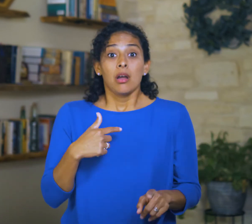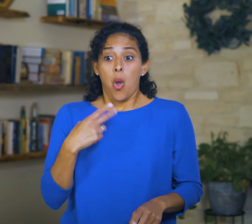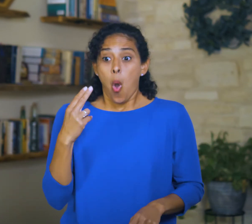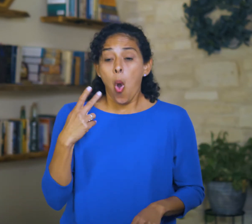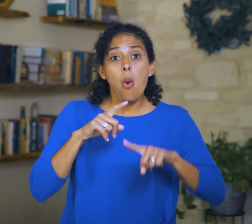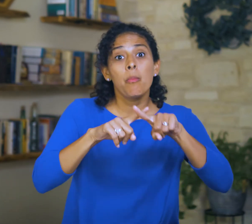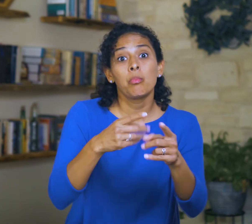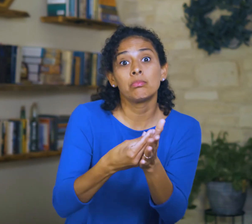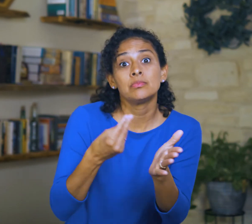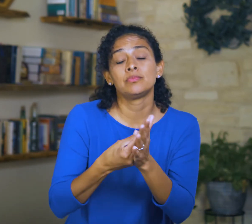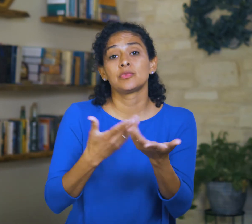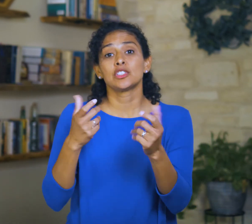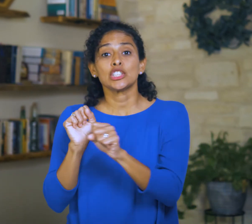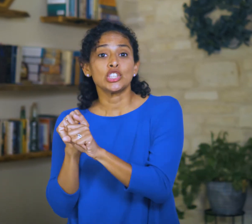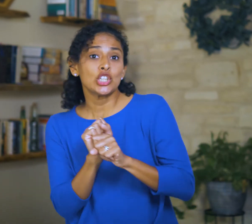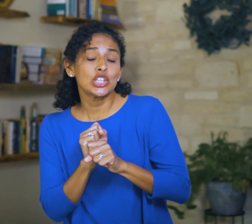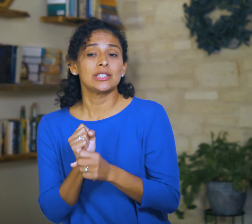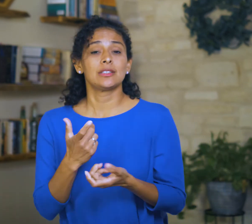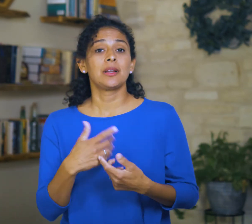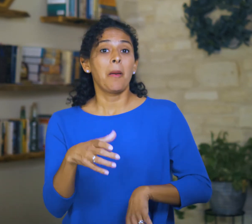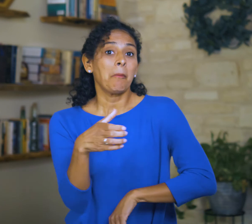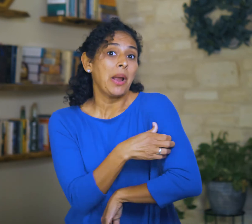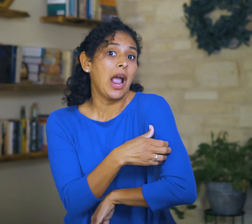But I won’t put my hope in wealth or security